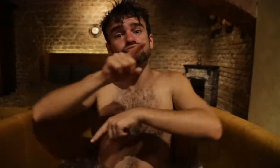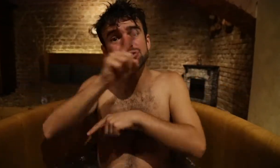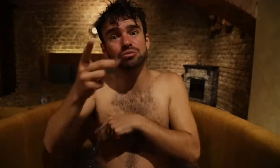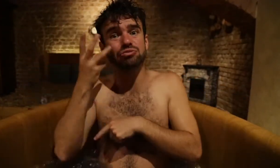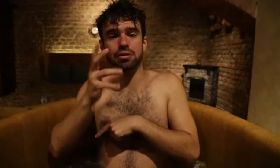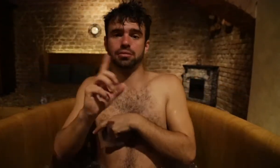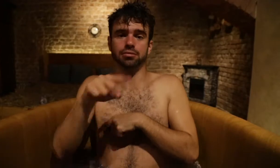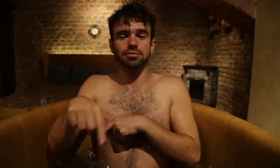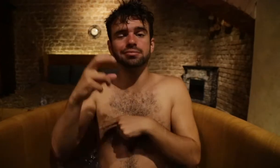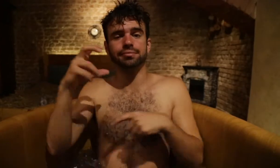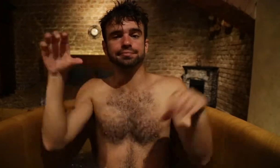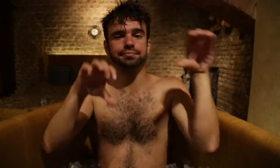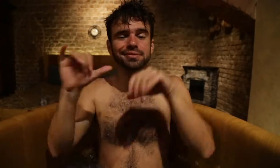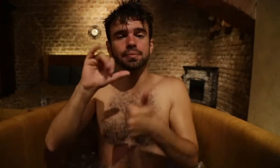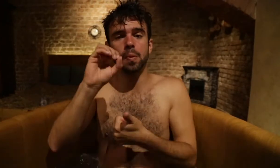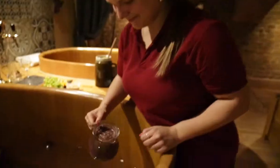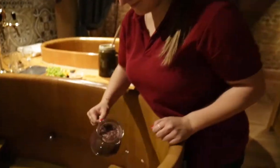It is not an actual wine. It's mixed.